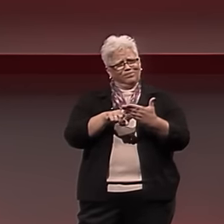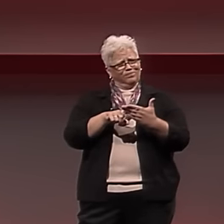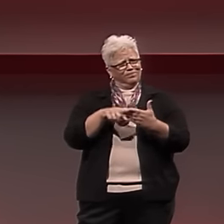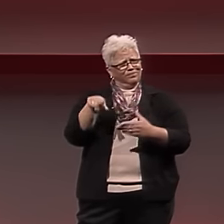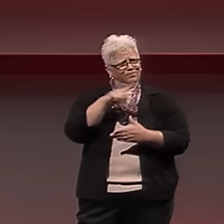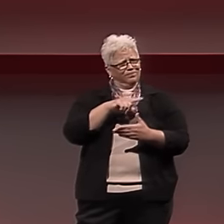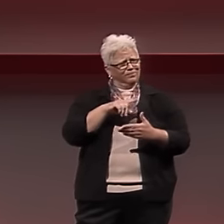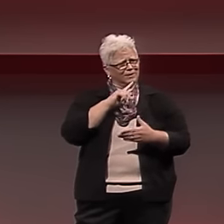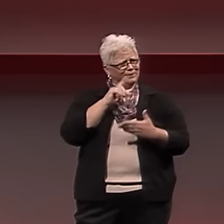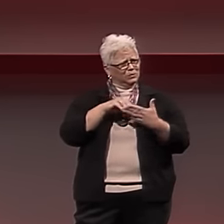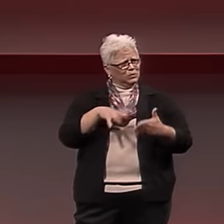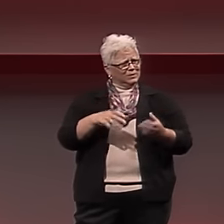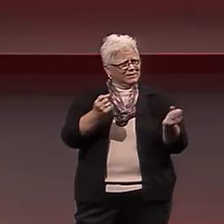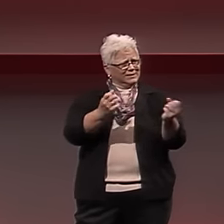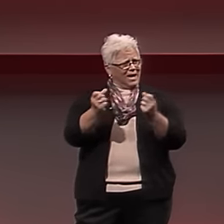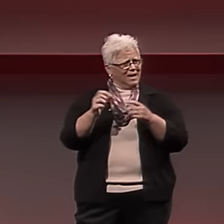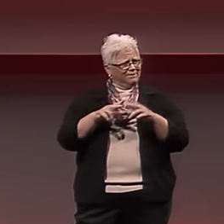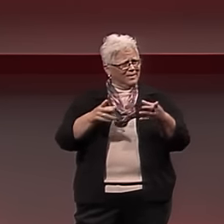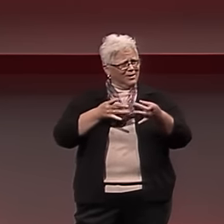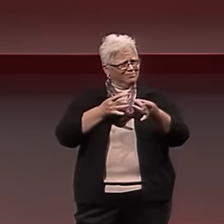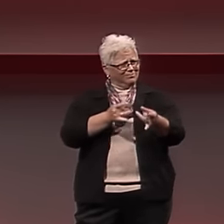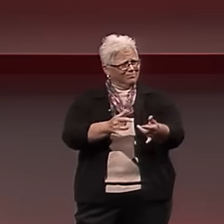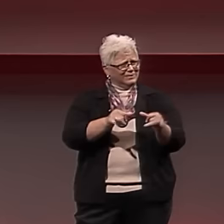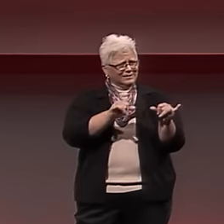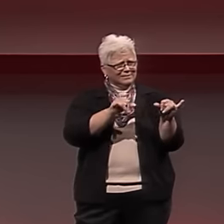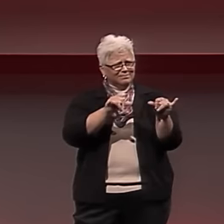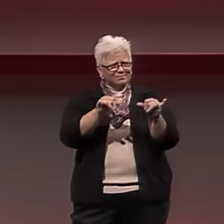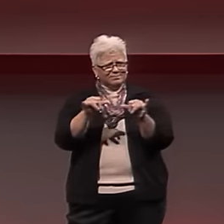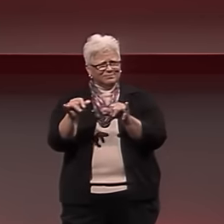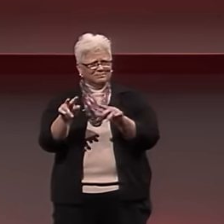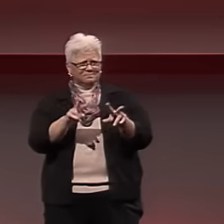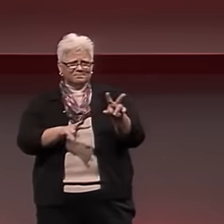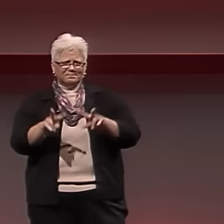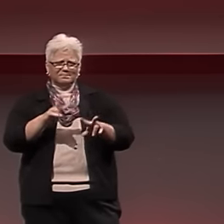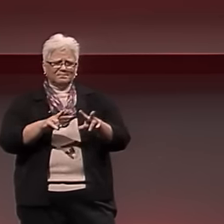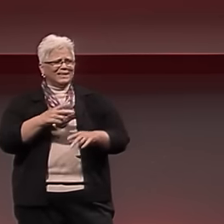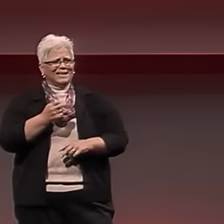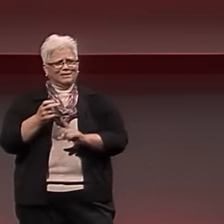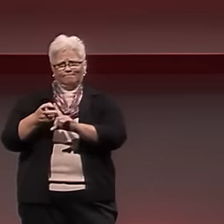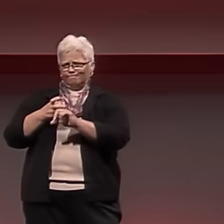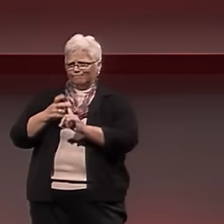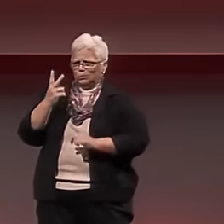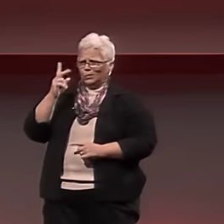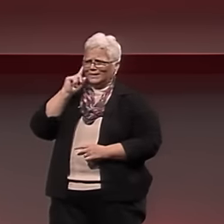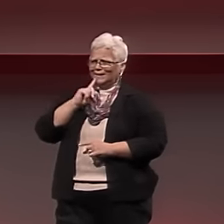recognized that Deaf students on campus were signing very fluently and similarly,